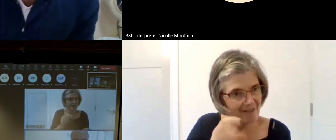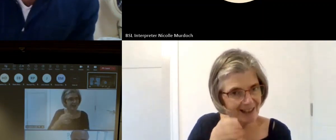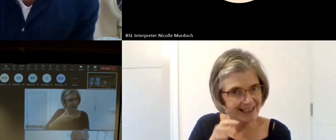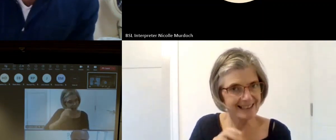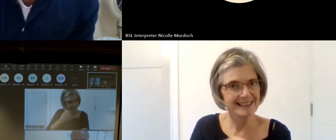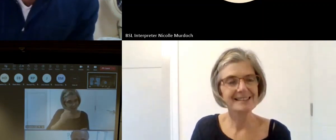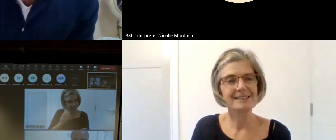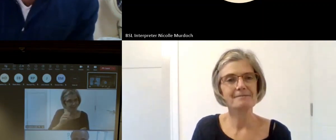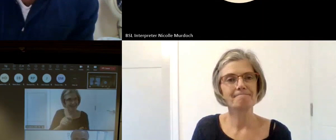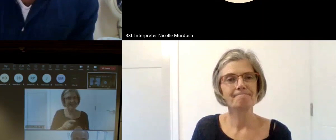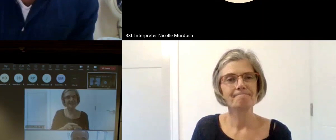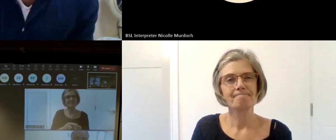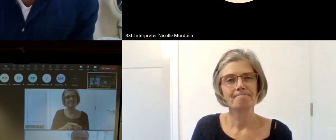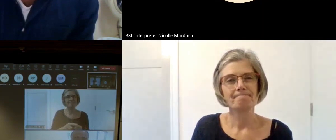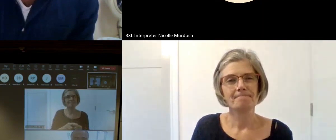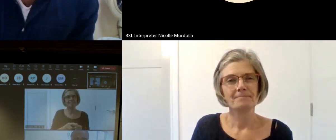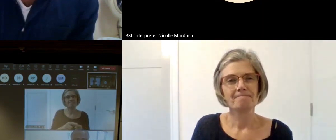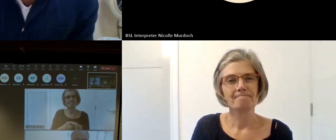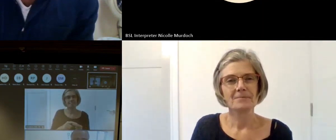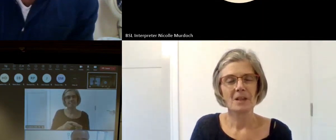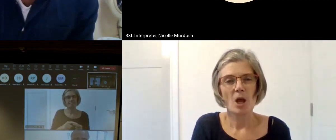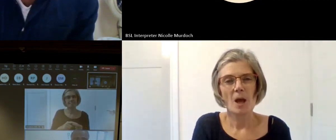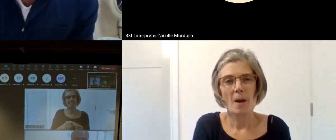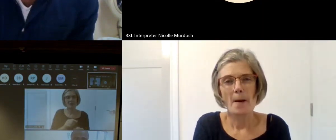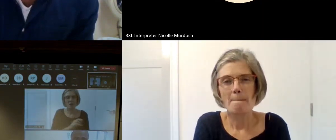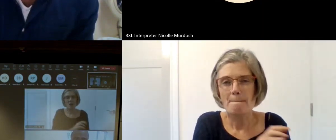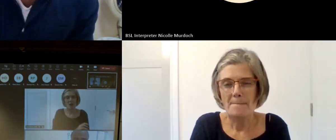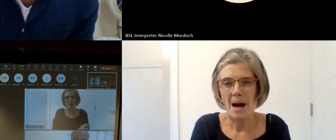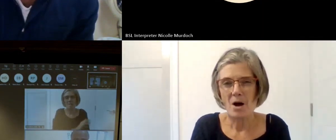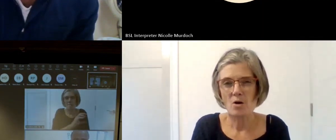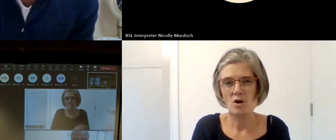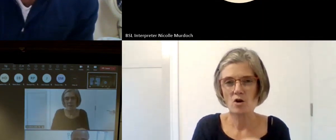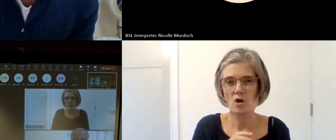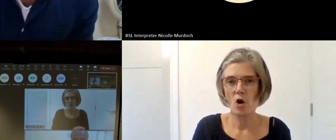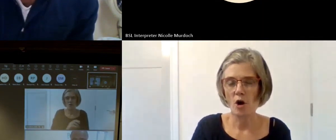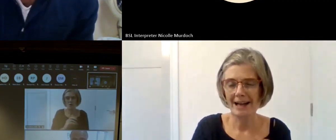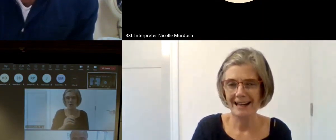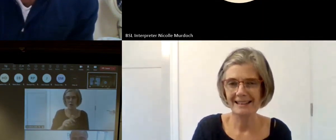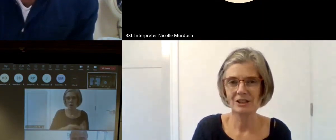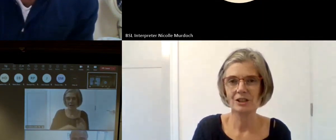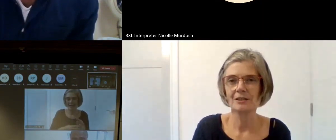to find out about funding opportunities and other opportunities on how to engage with